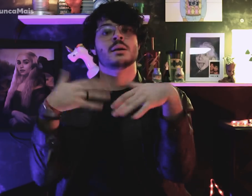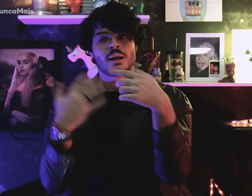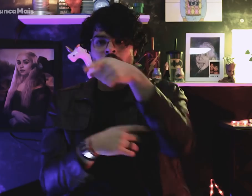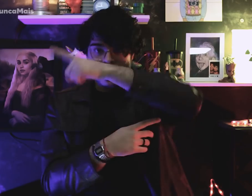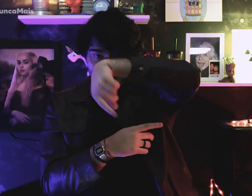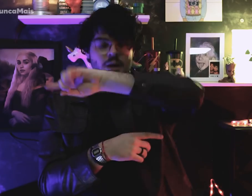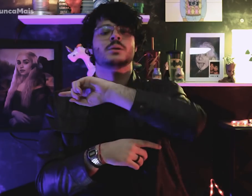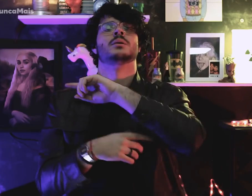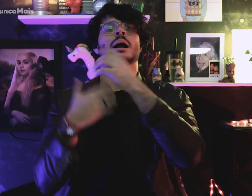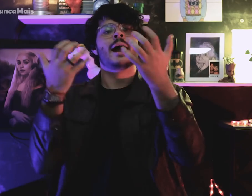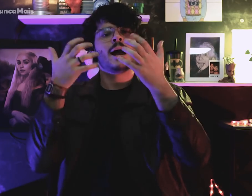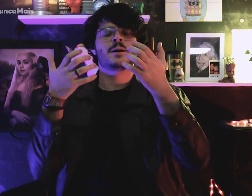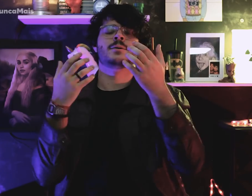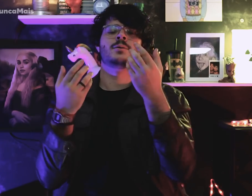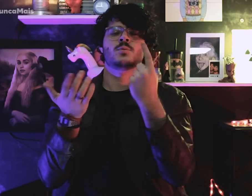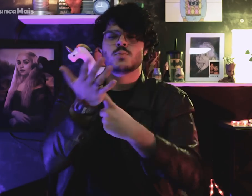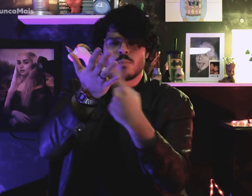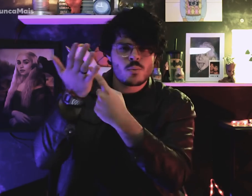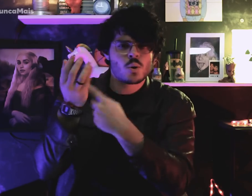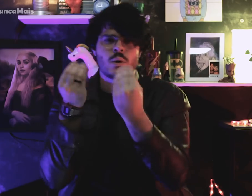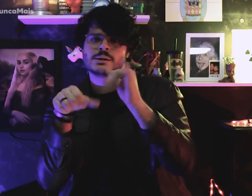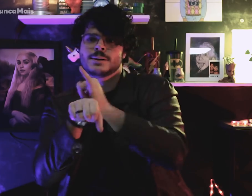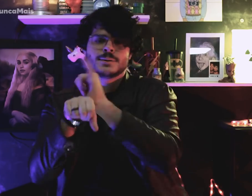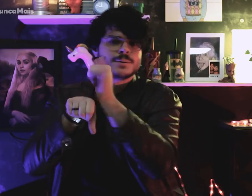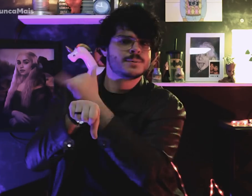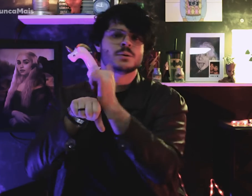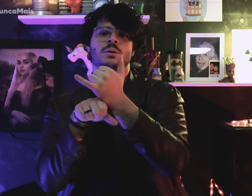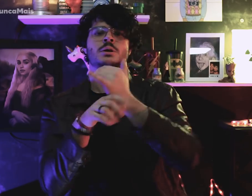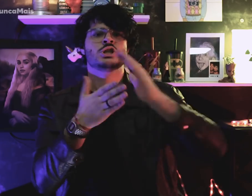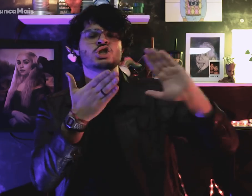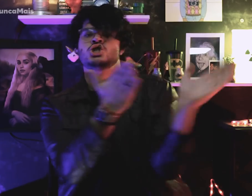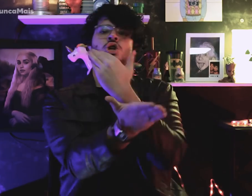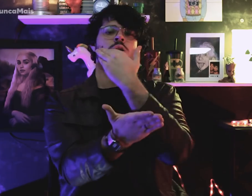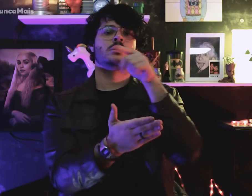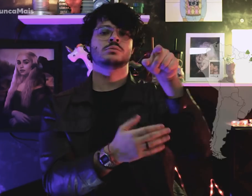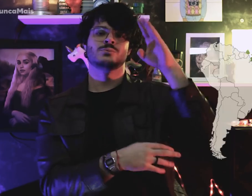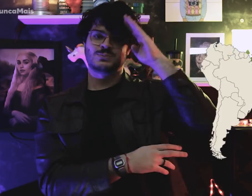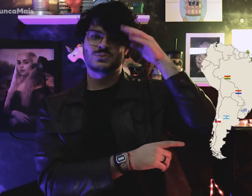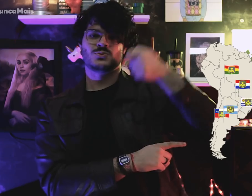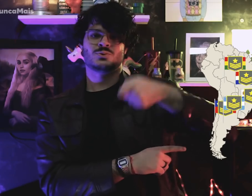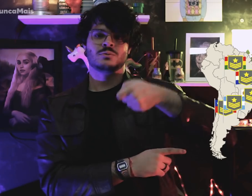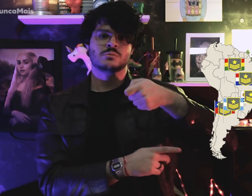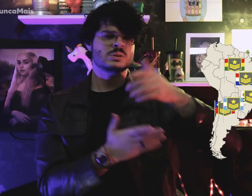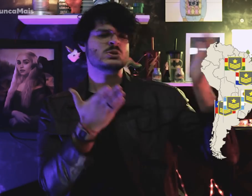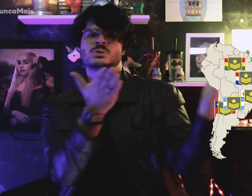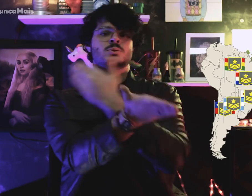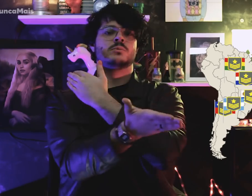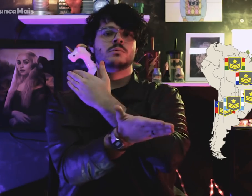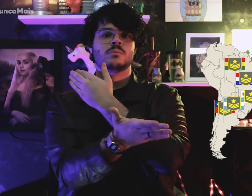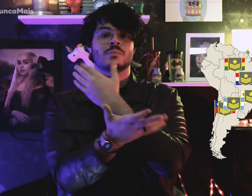para derrubar as ditaduras militares e para implantar o socialismo